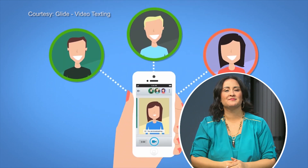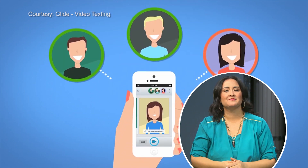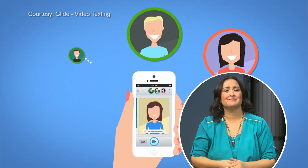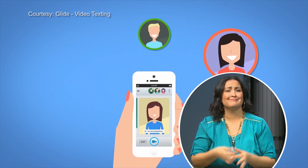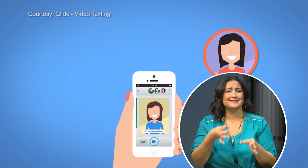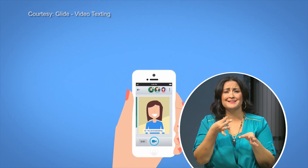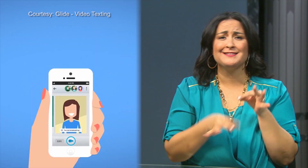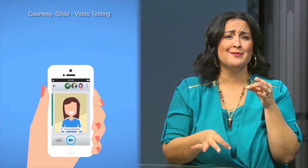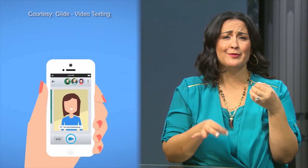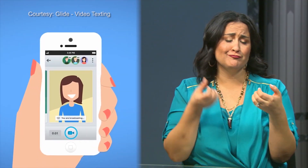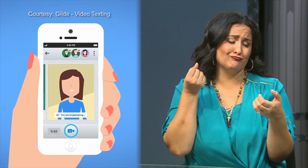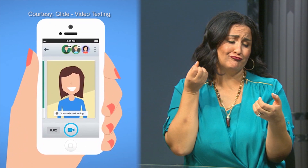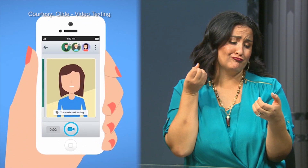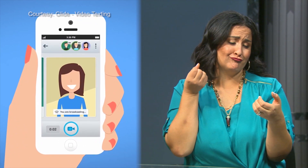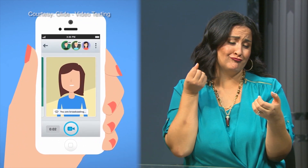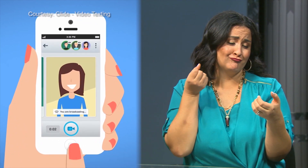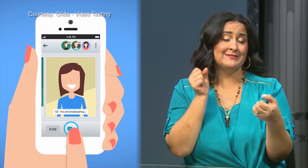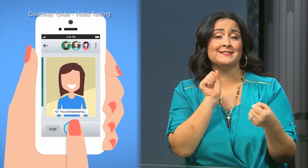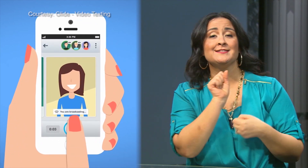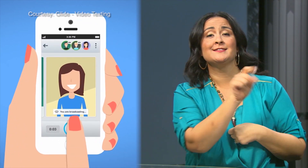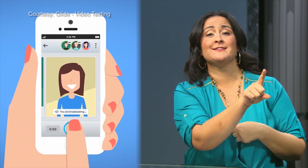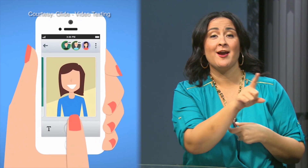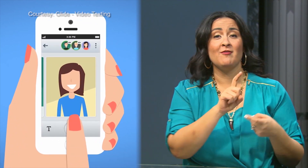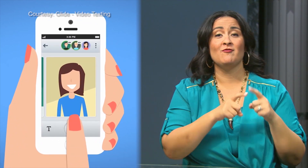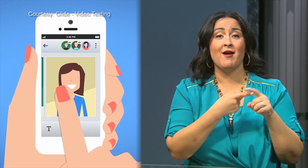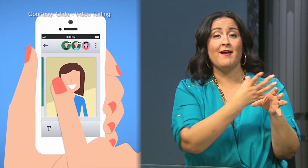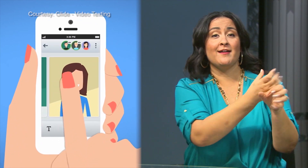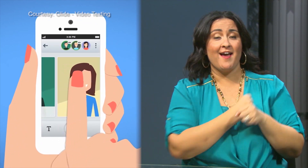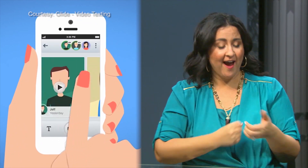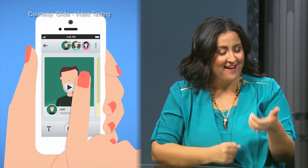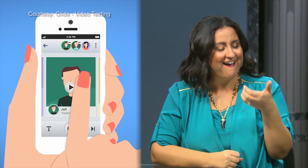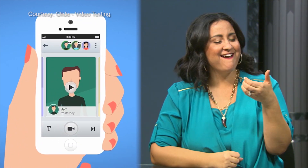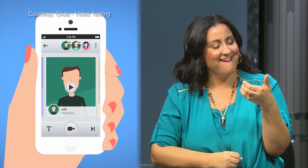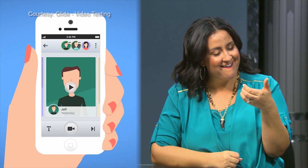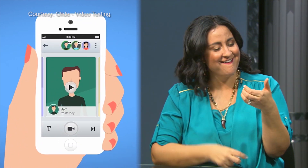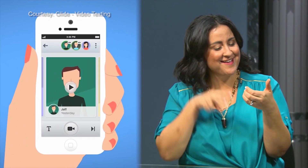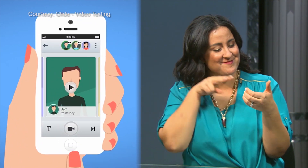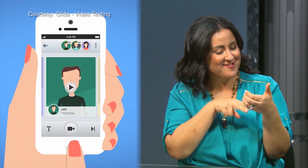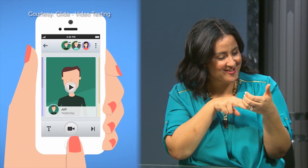Video: “You simply broadcast a video when it’s convenient for you, and your friends can watch it when it’s convenient for them.”